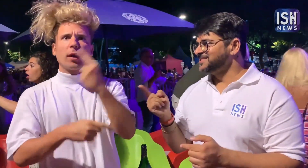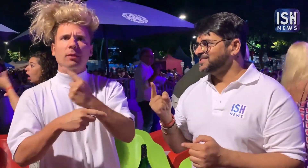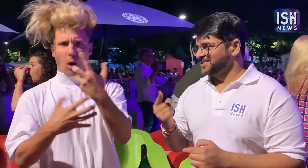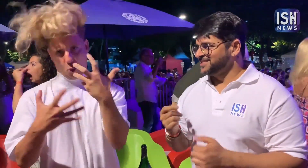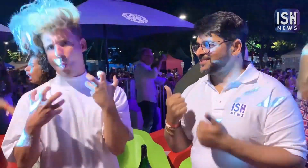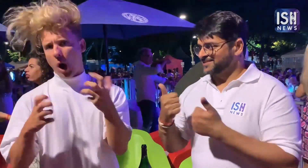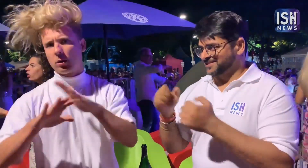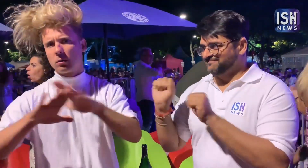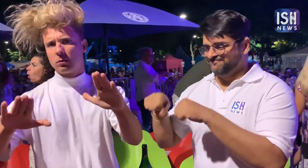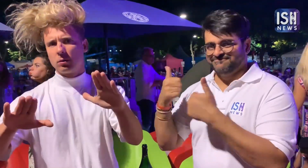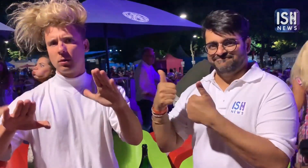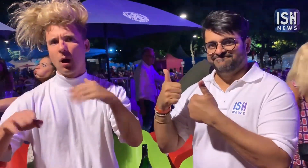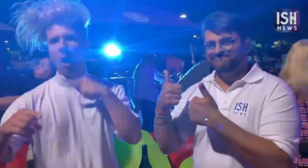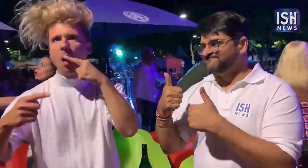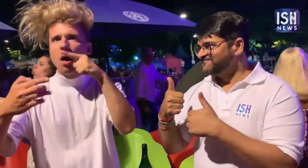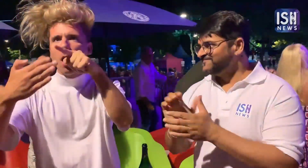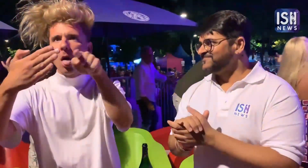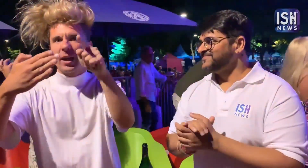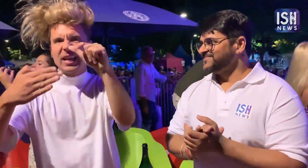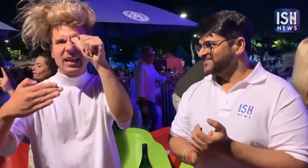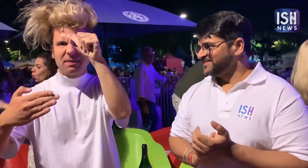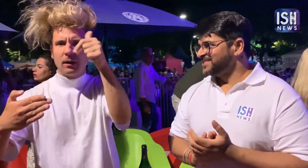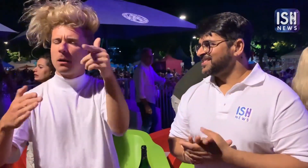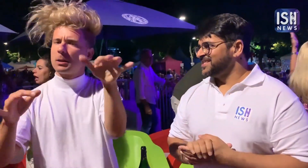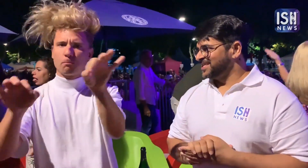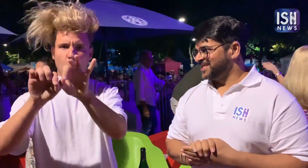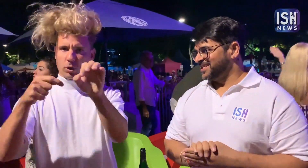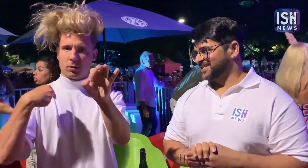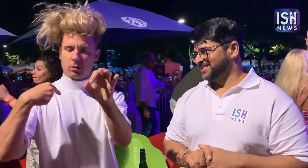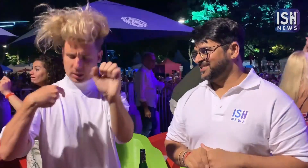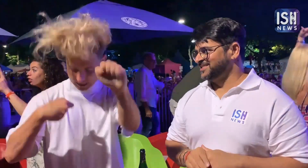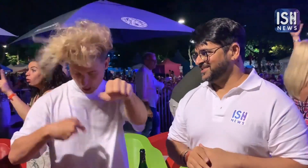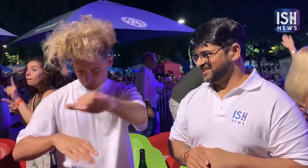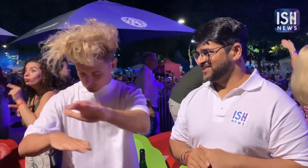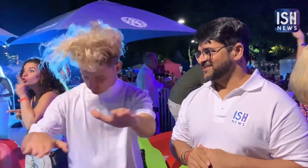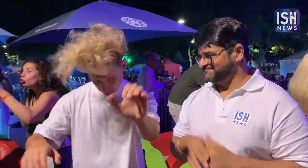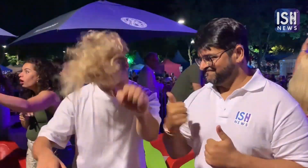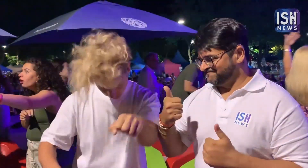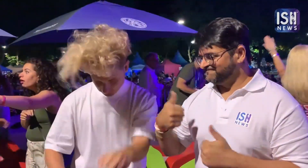One day yes I want it! I will check India off my list. For sure yes!